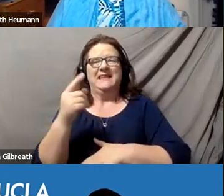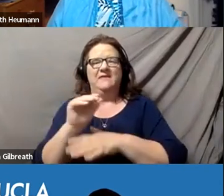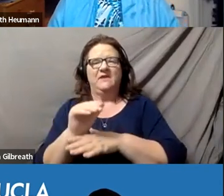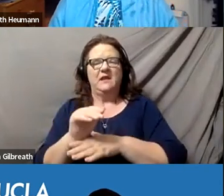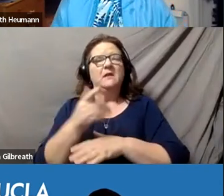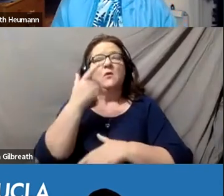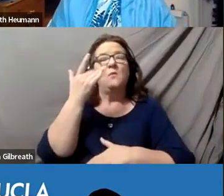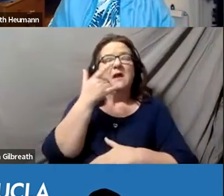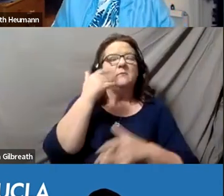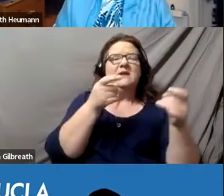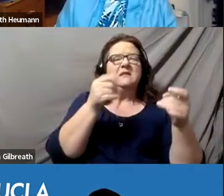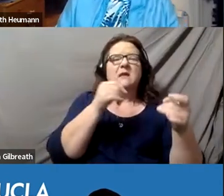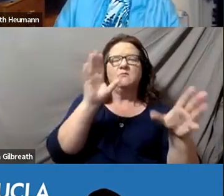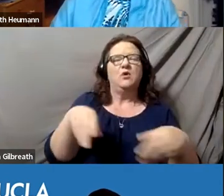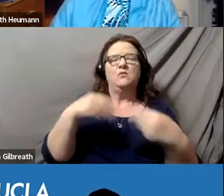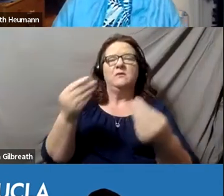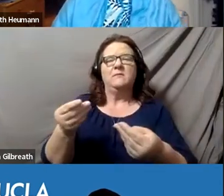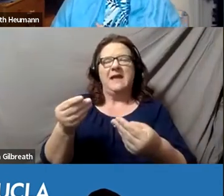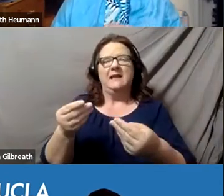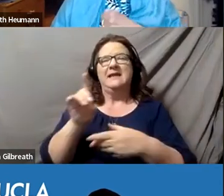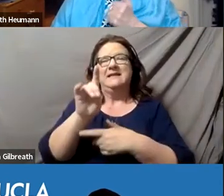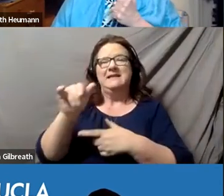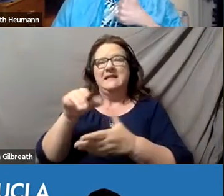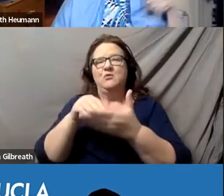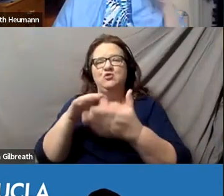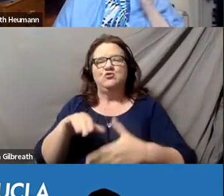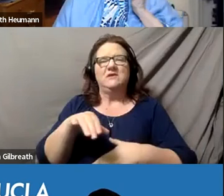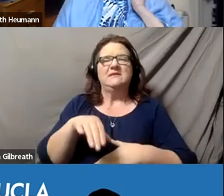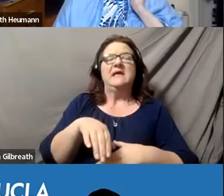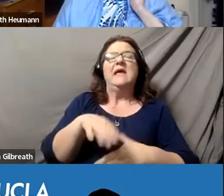and students of color with equal access to an equitable education.